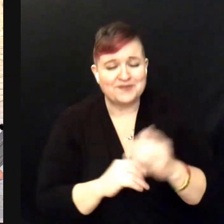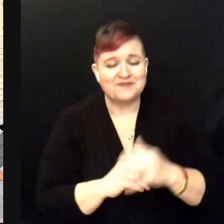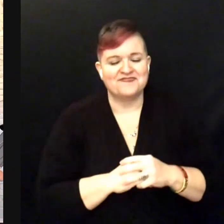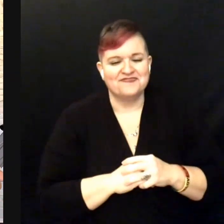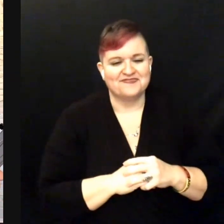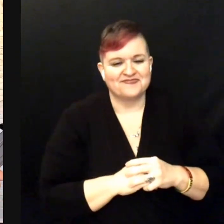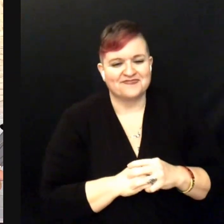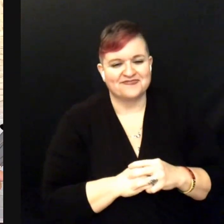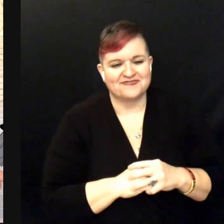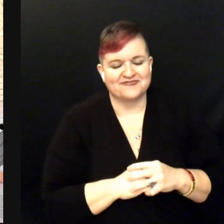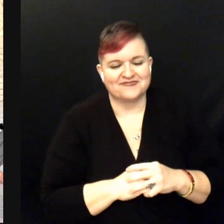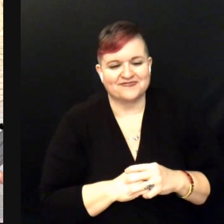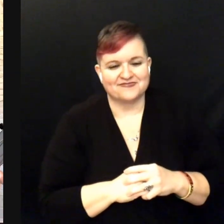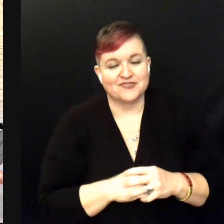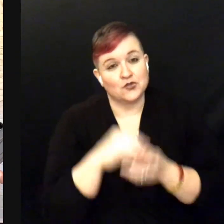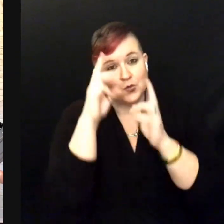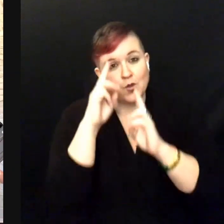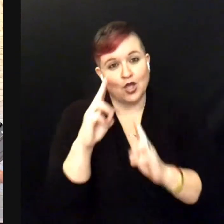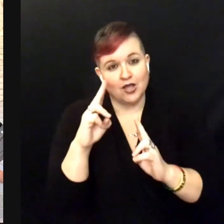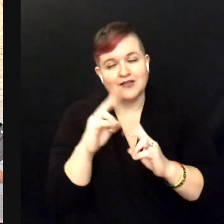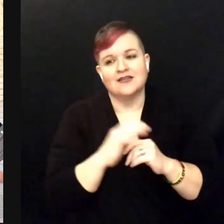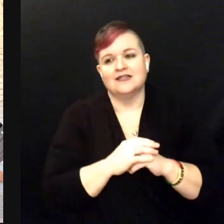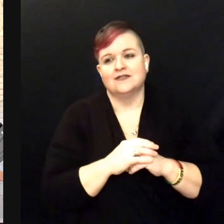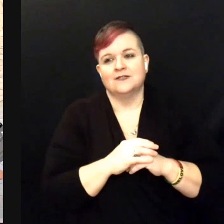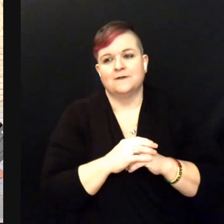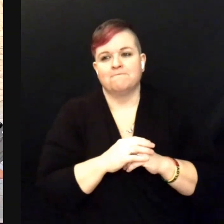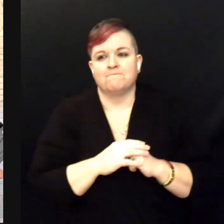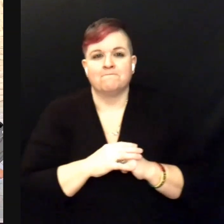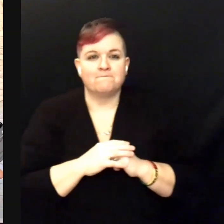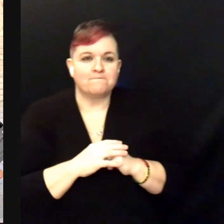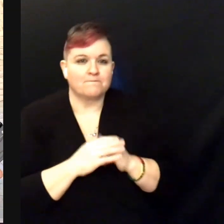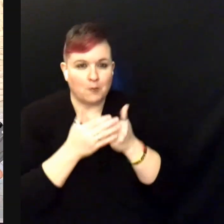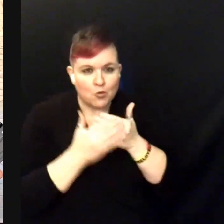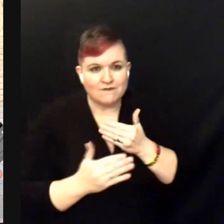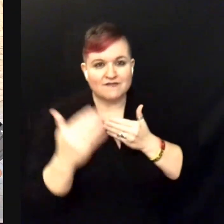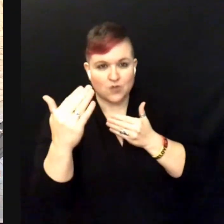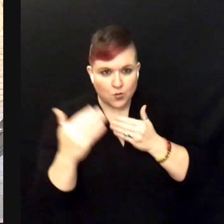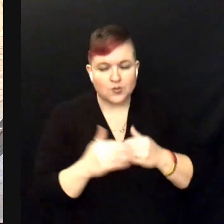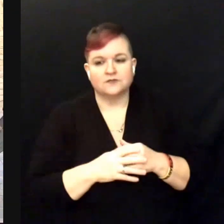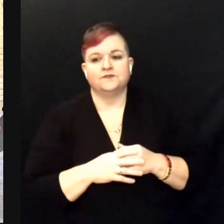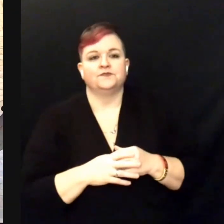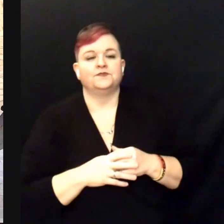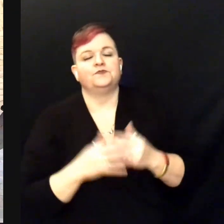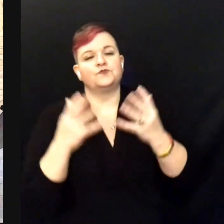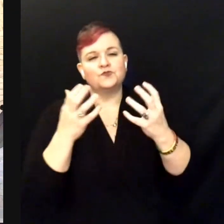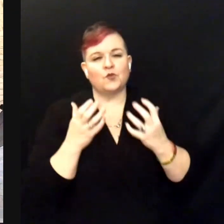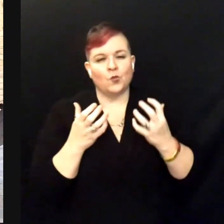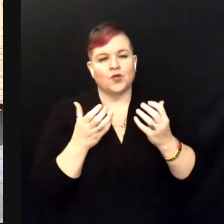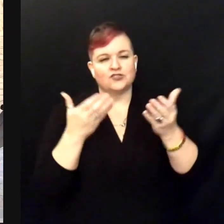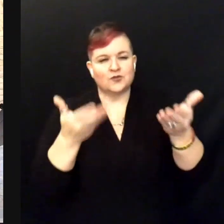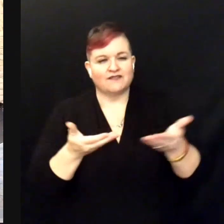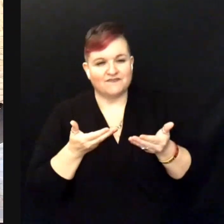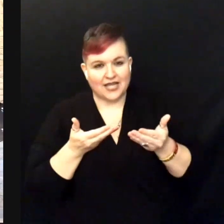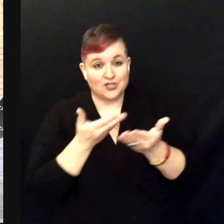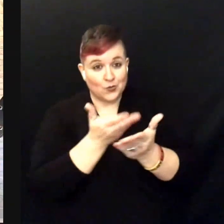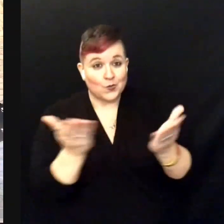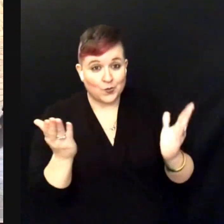In honor of ... moving forward, I wanted to invite you, if you wanted to